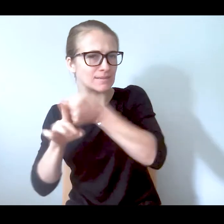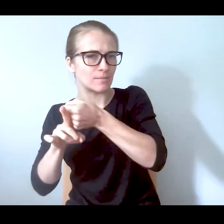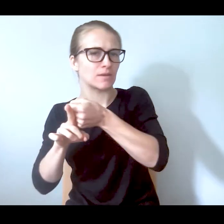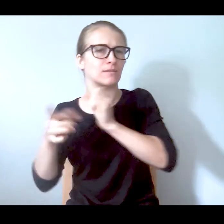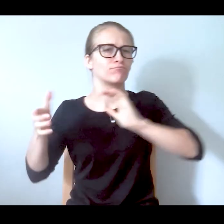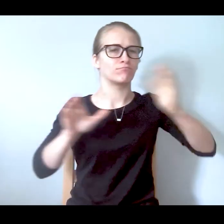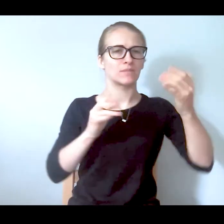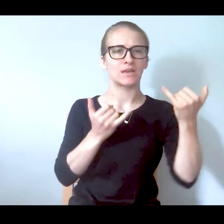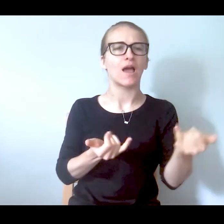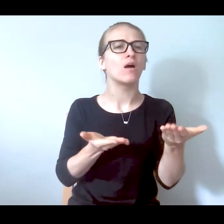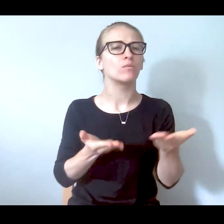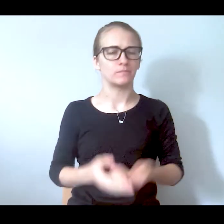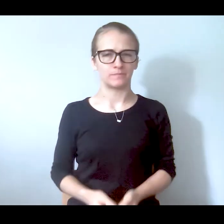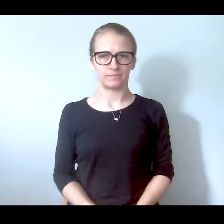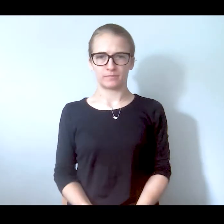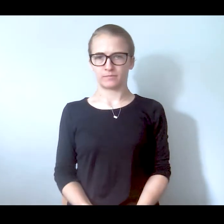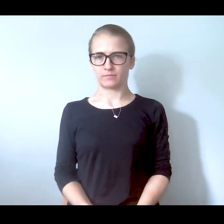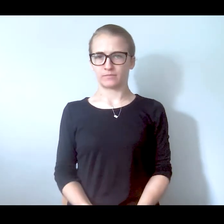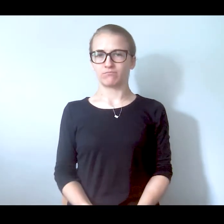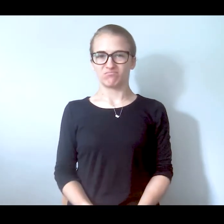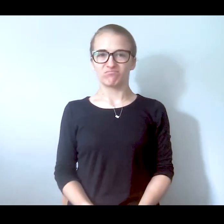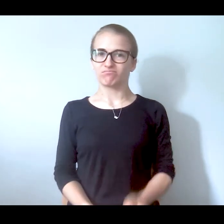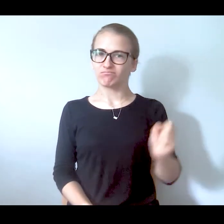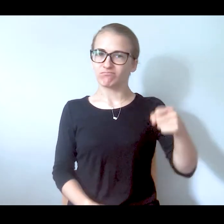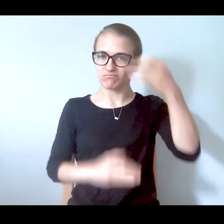Definitely. We have not only an influx